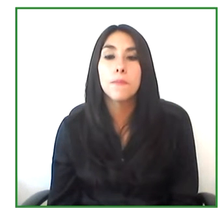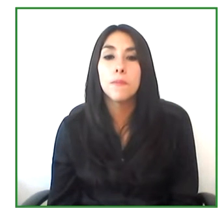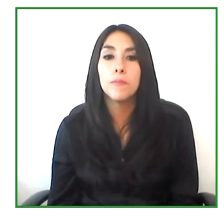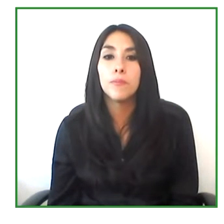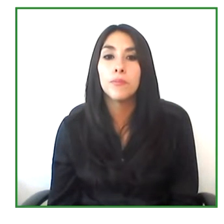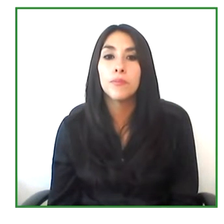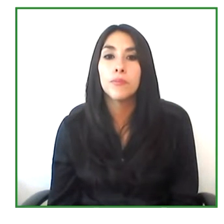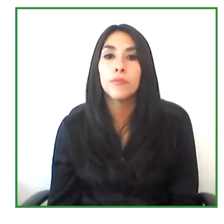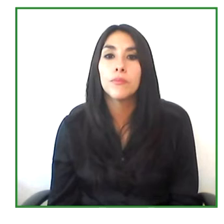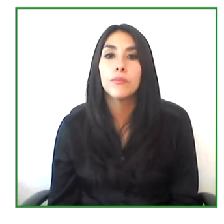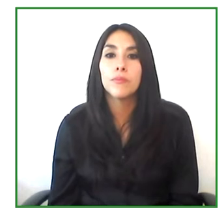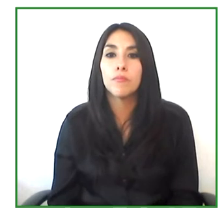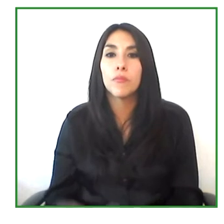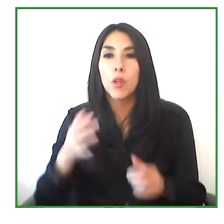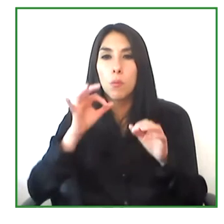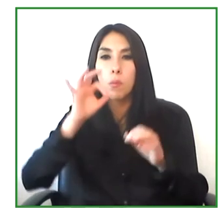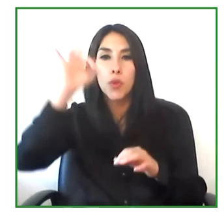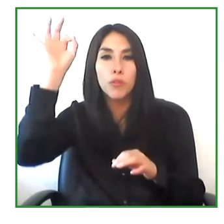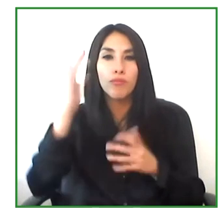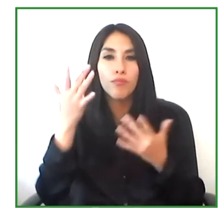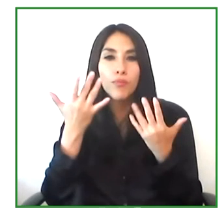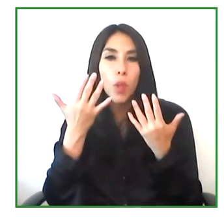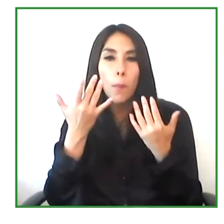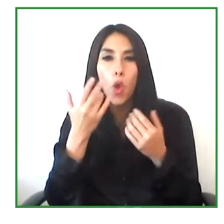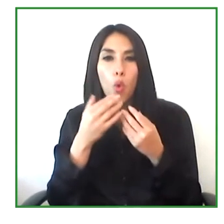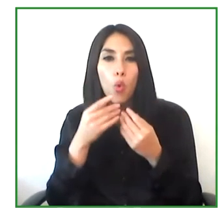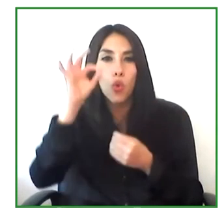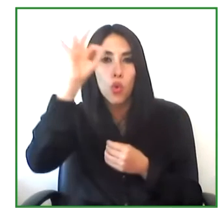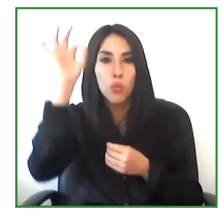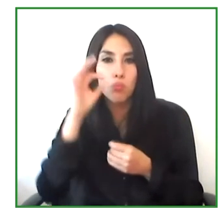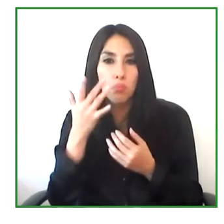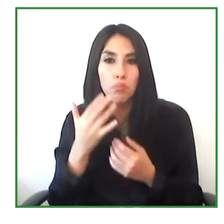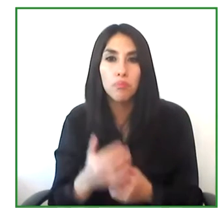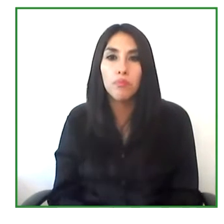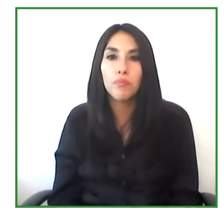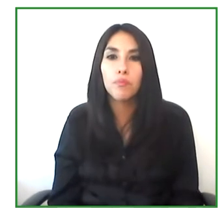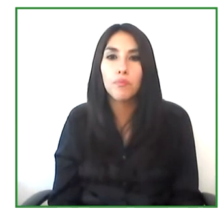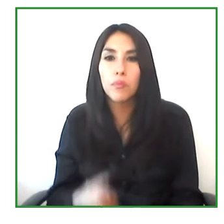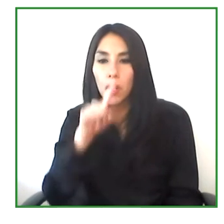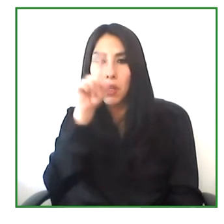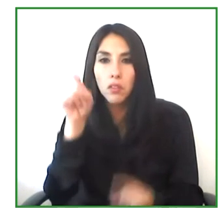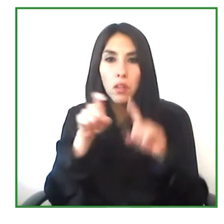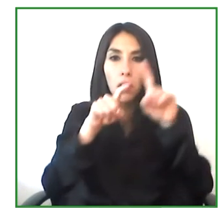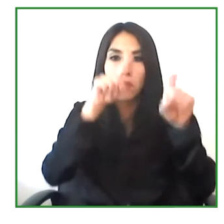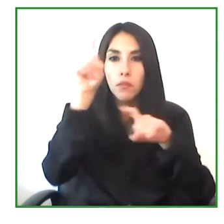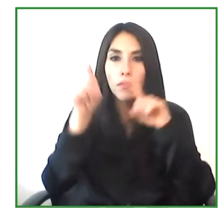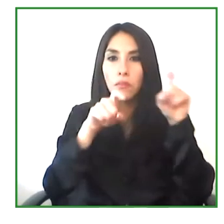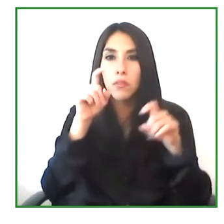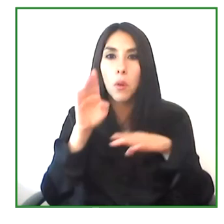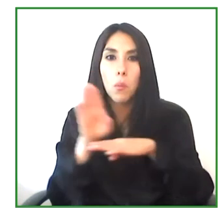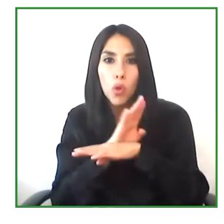making sure that we follow very qualitative indicators, which is we do through a survey that we carry out with companies